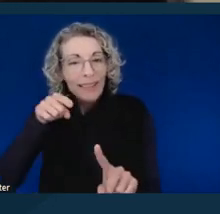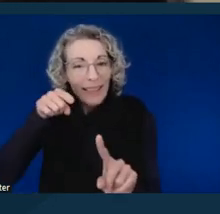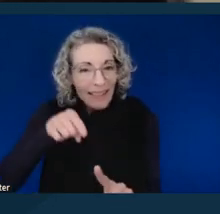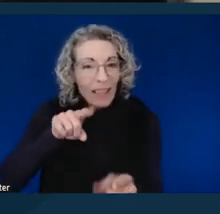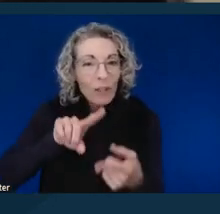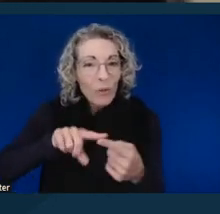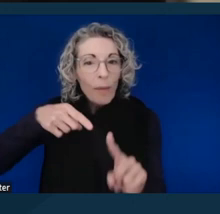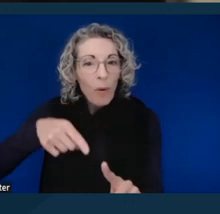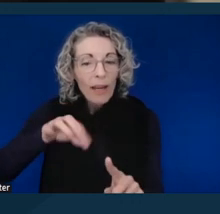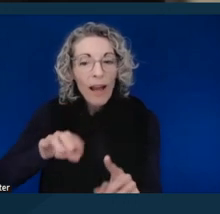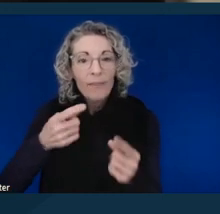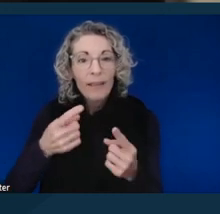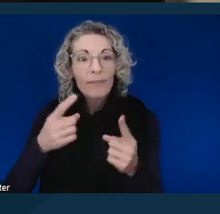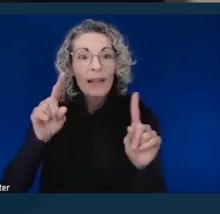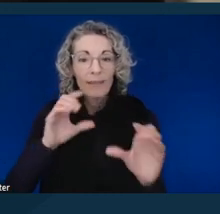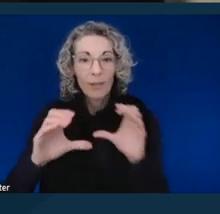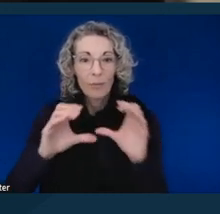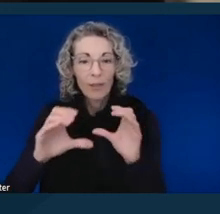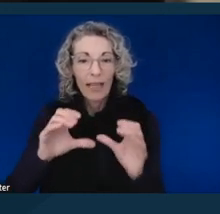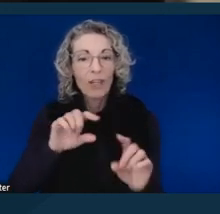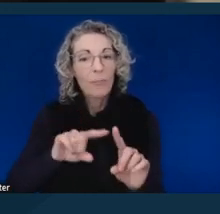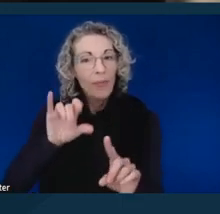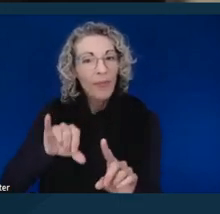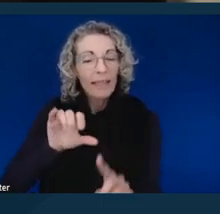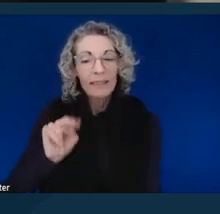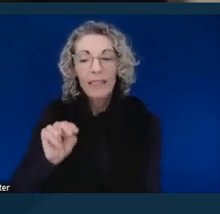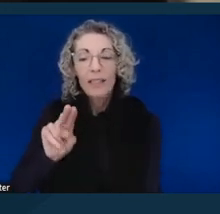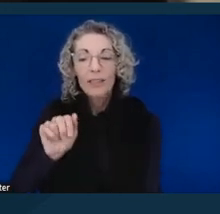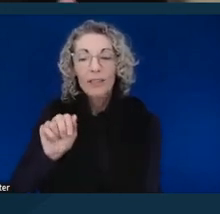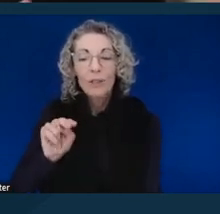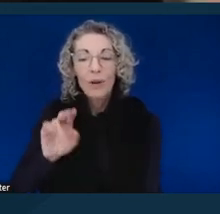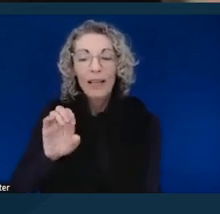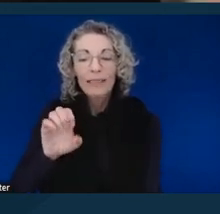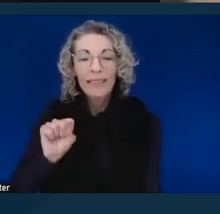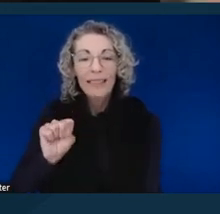that not a lot of people are familiar with. A lot of. I know the first part,